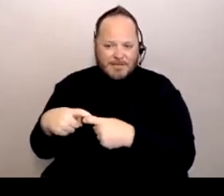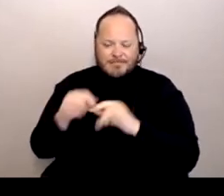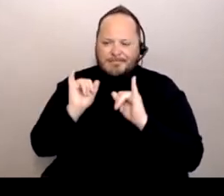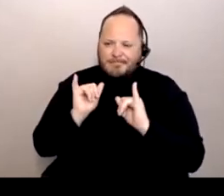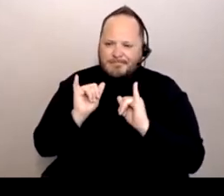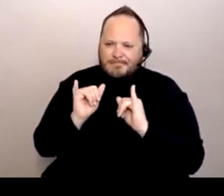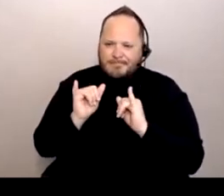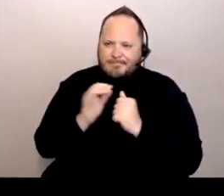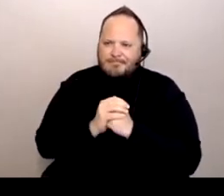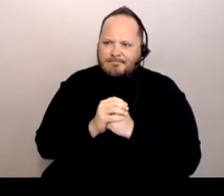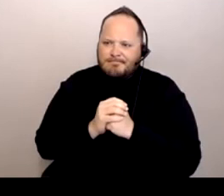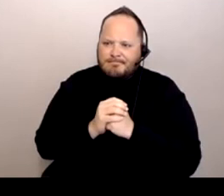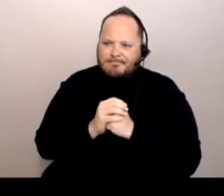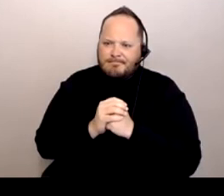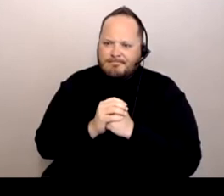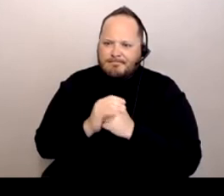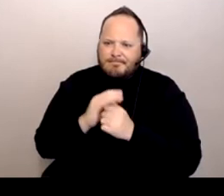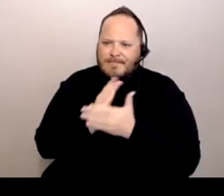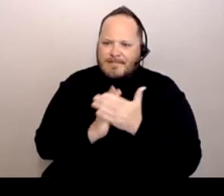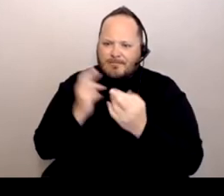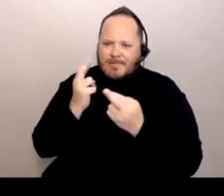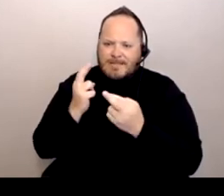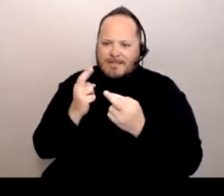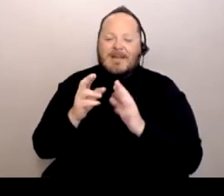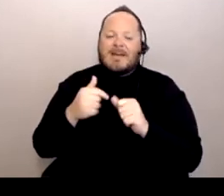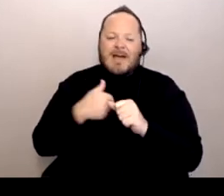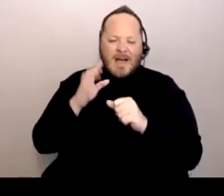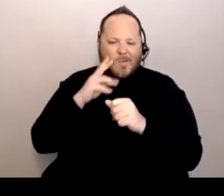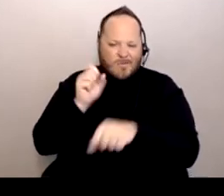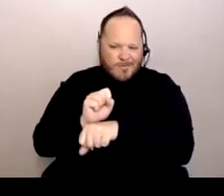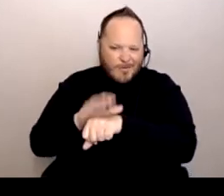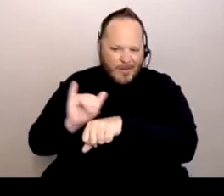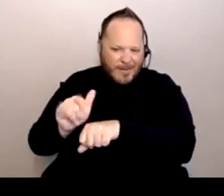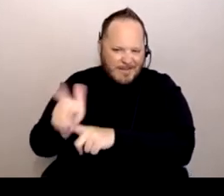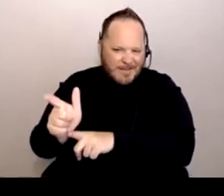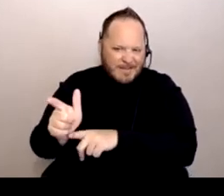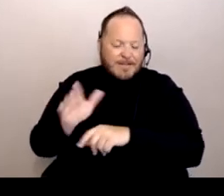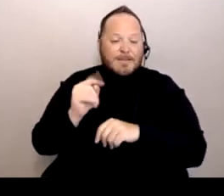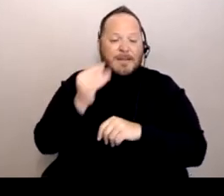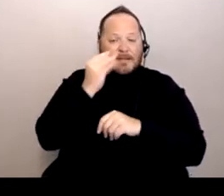I can't get it to put in there. Oh, I'll get that in there in a second. Anyway, we did get a series of questions